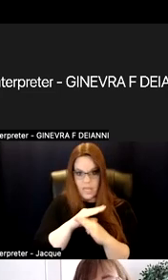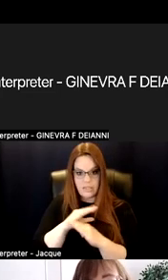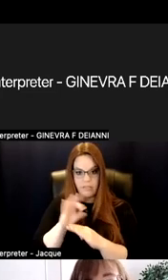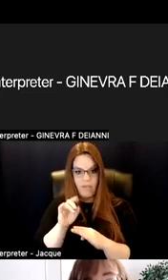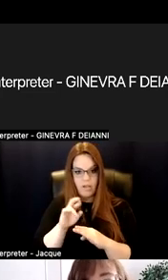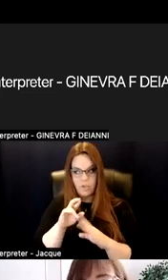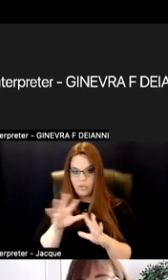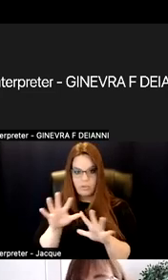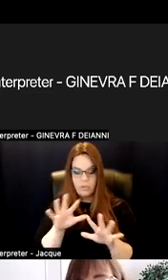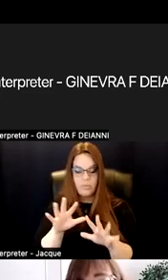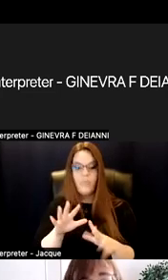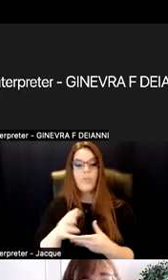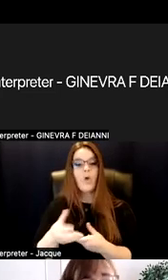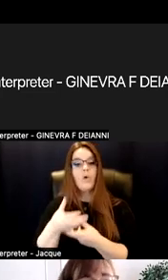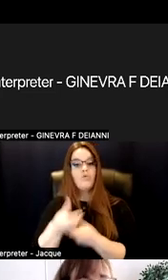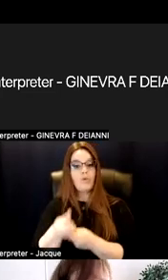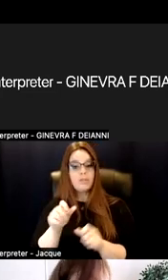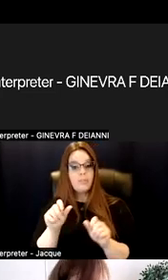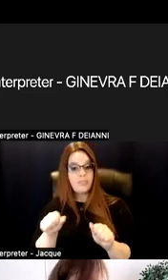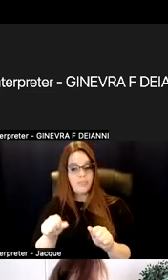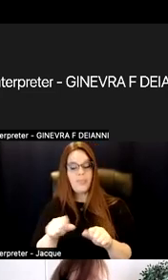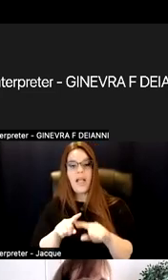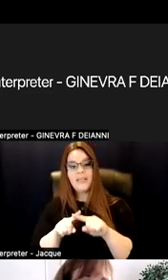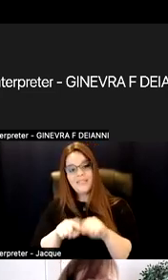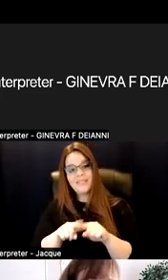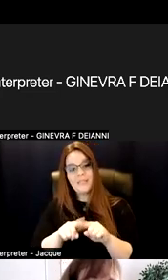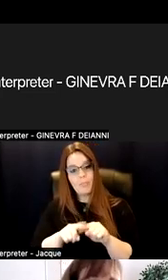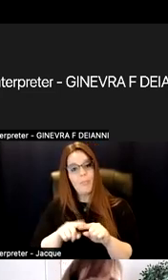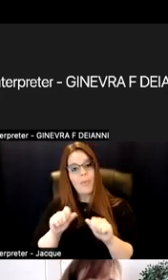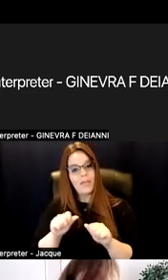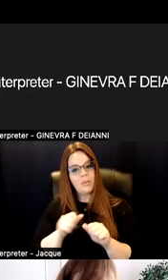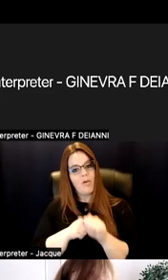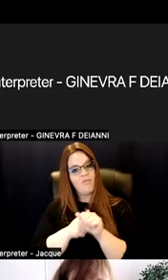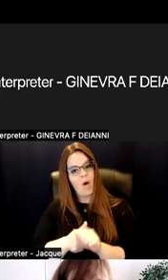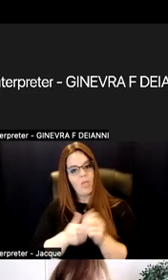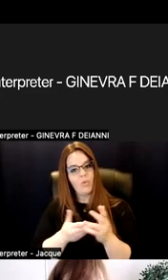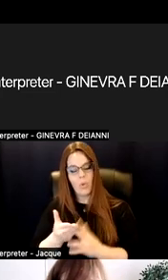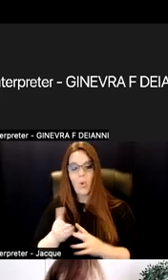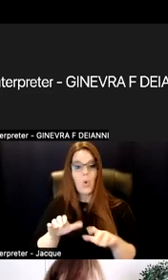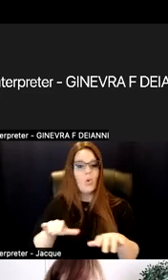Trustworthiness, dependable follow-through. Do what you say you're going to do with your syllabus.